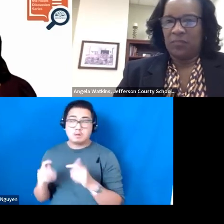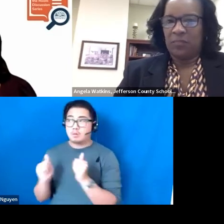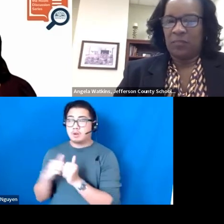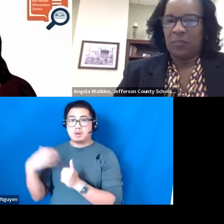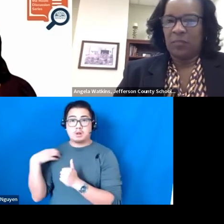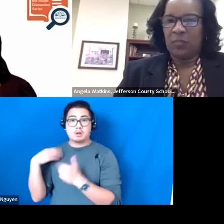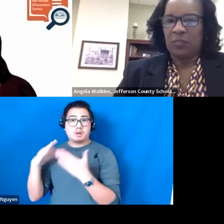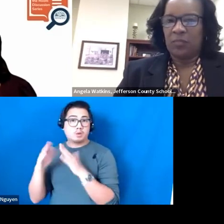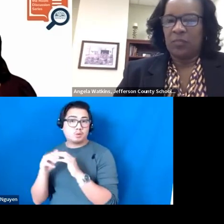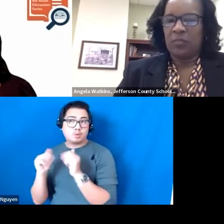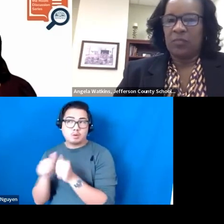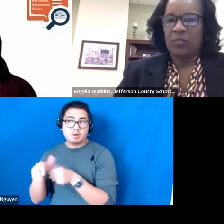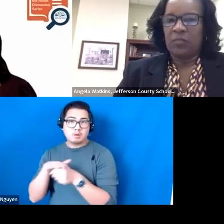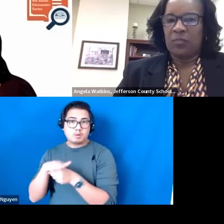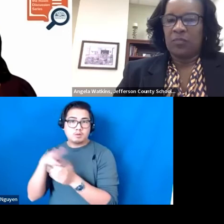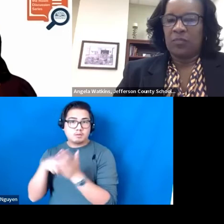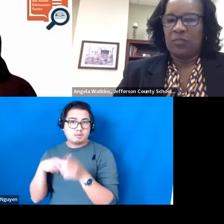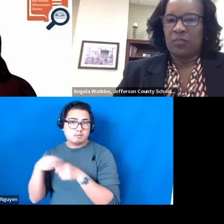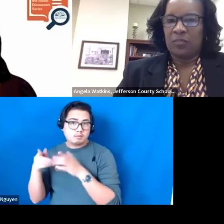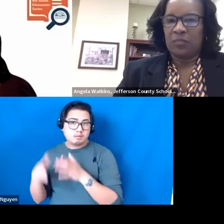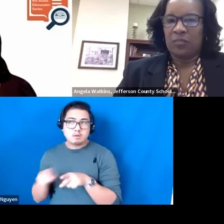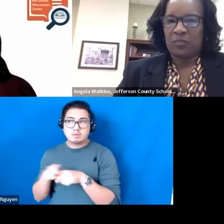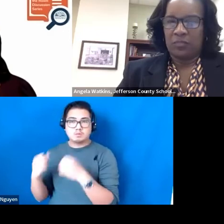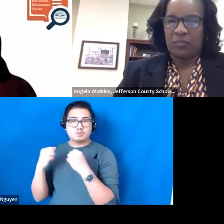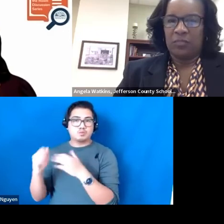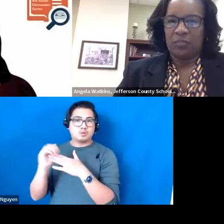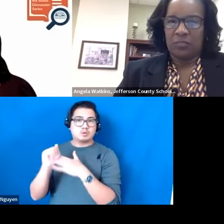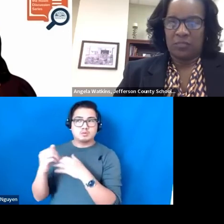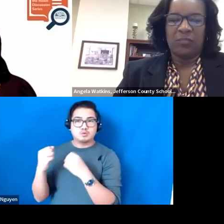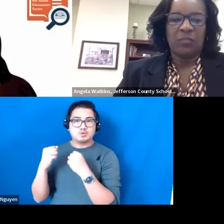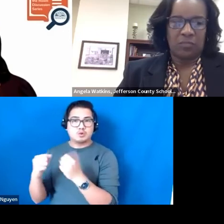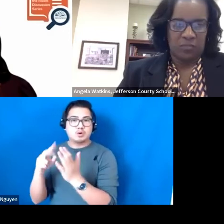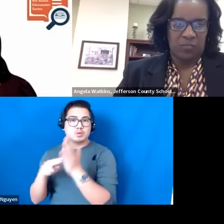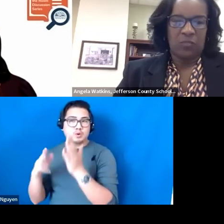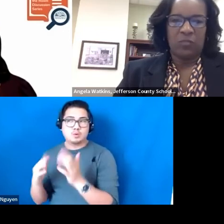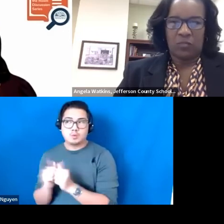Reading Specialist and "strong leader, strong reader" with our principals, we could talk about